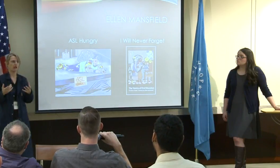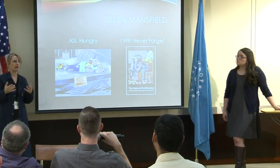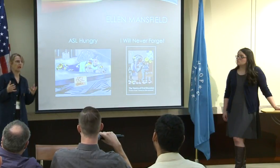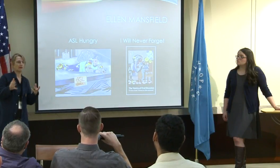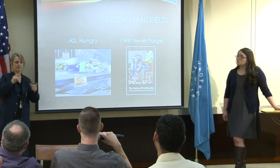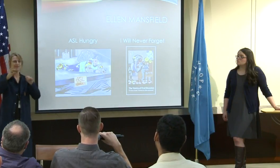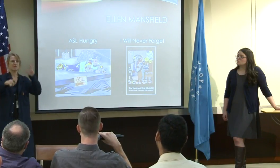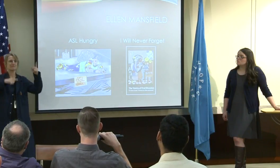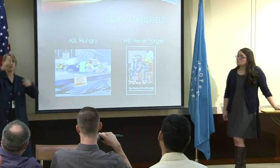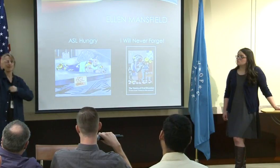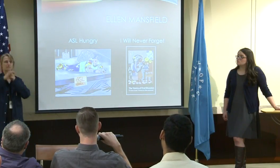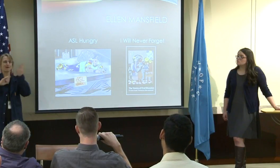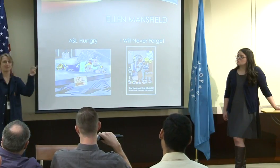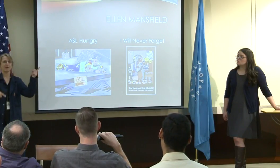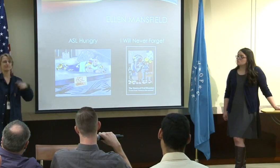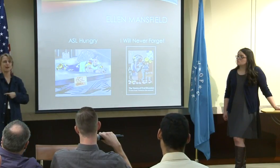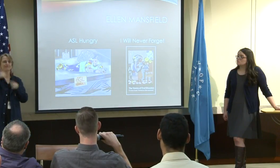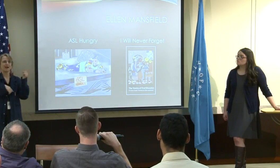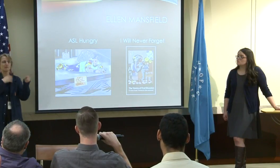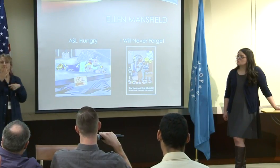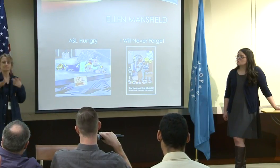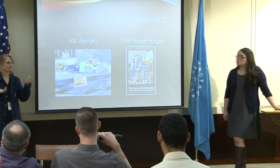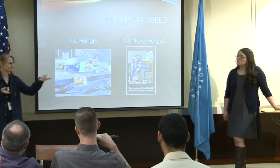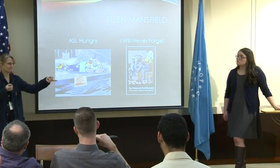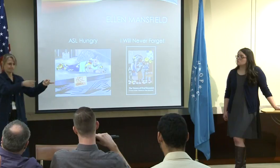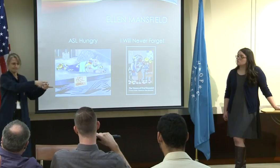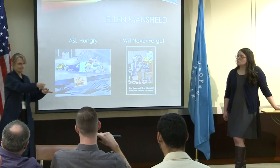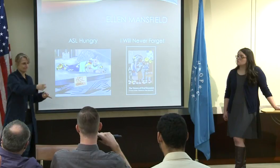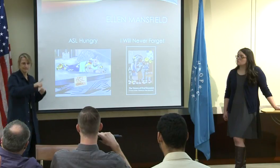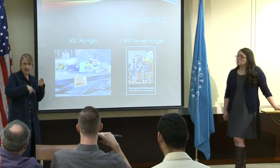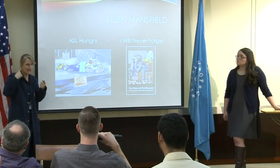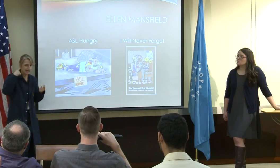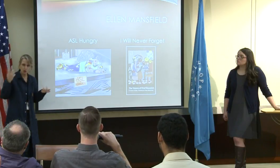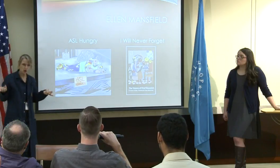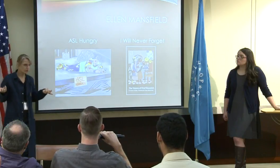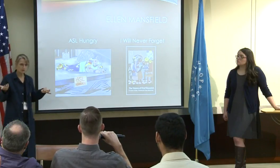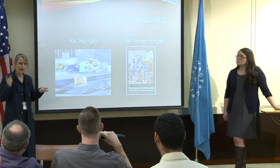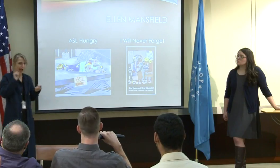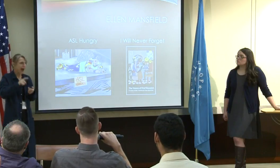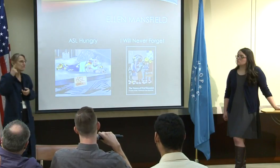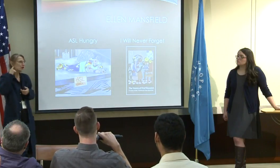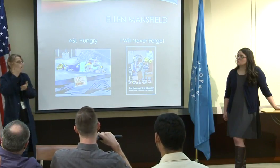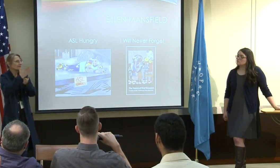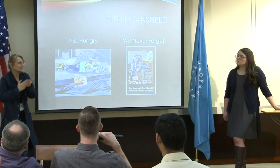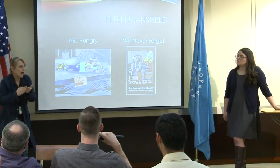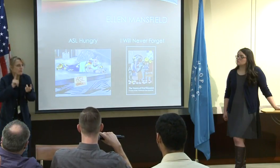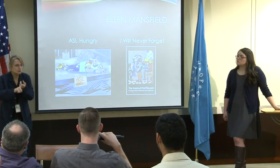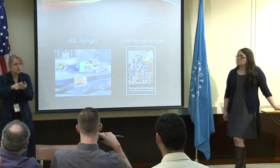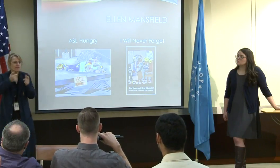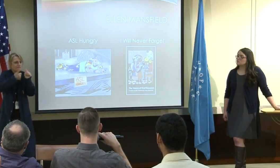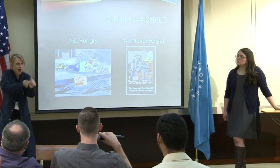that approach of total communication and their signing and trying to speak at the same time, these children are not able to hear.